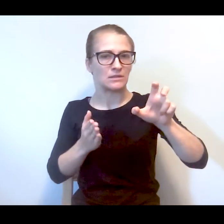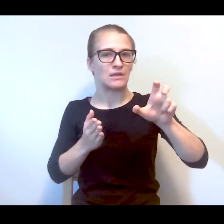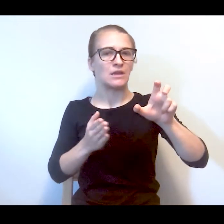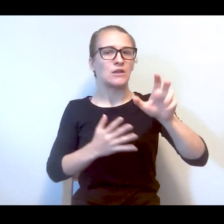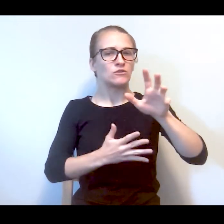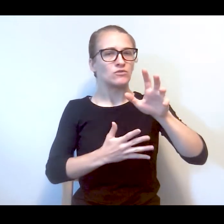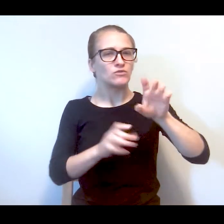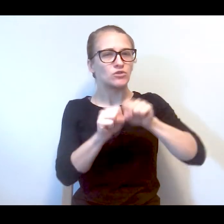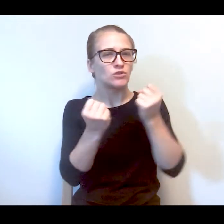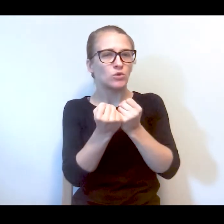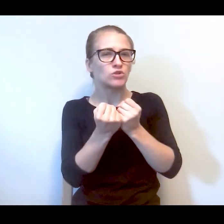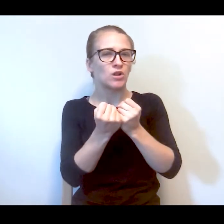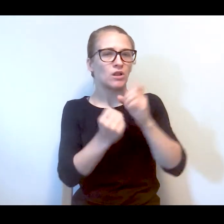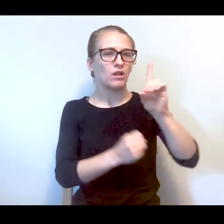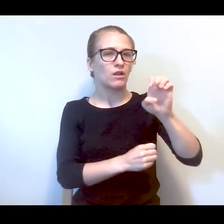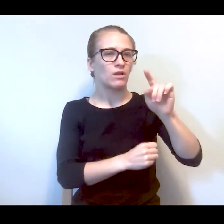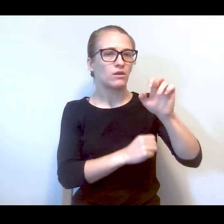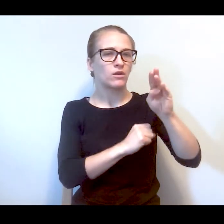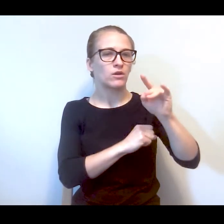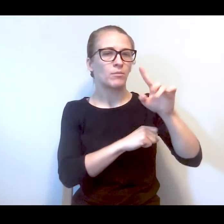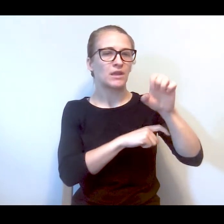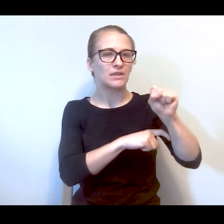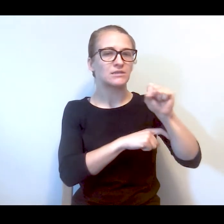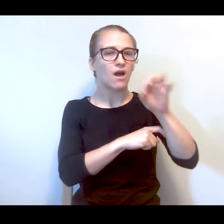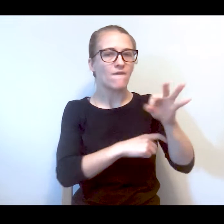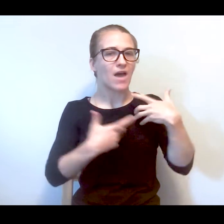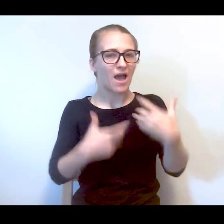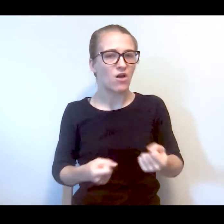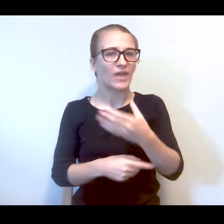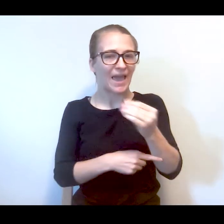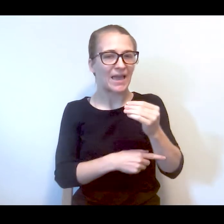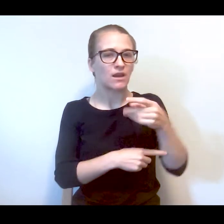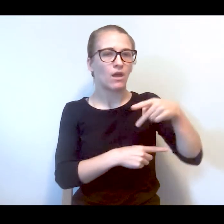determinant of health as well as the primary